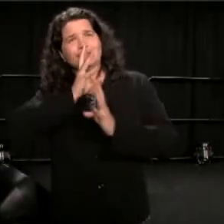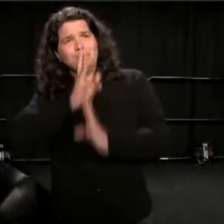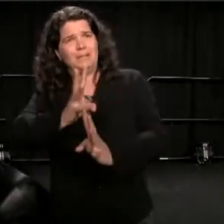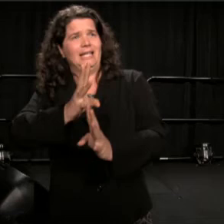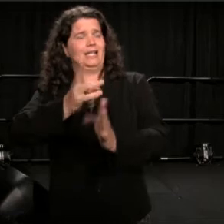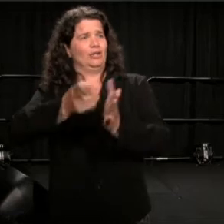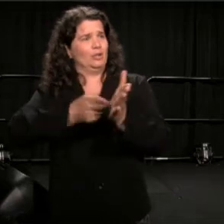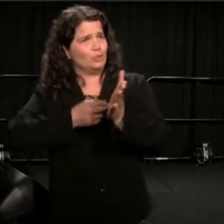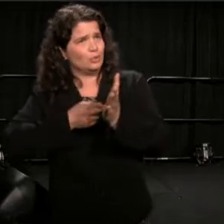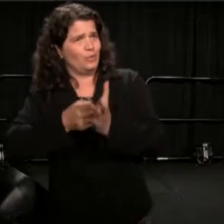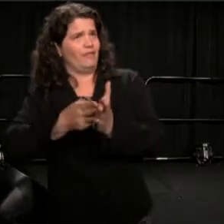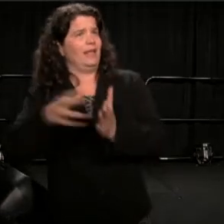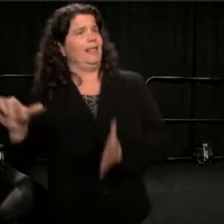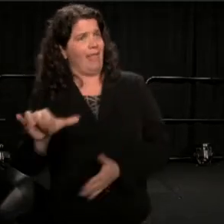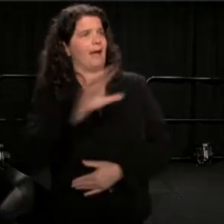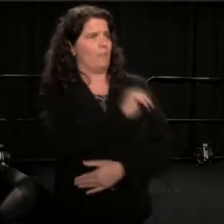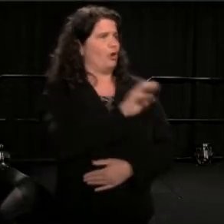as Margaret Mead.